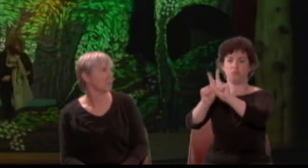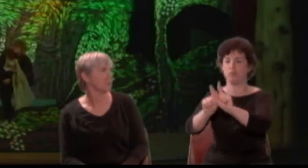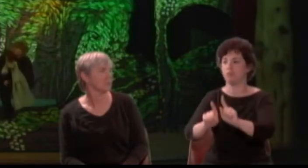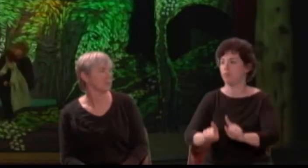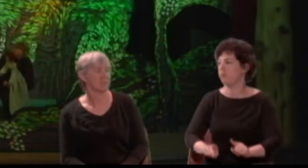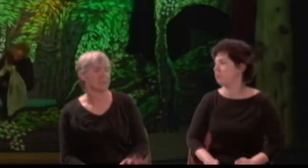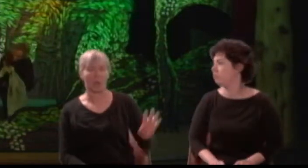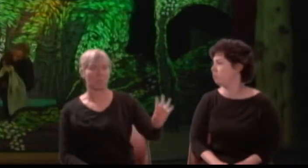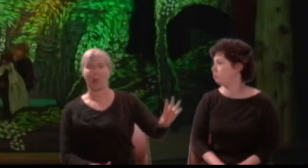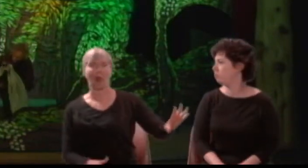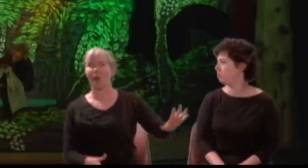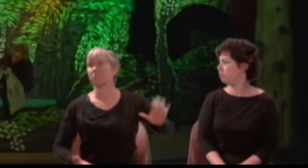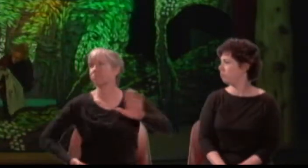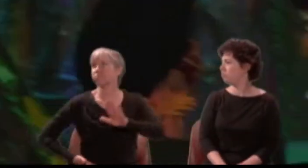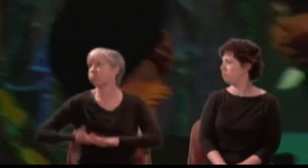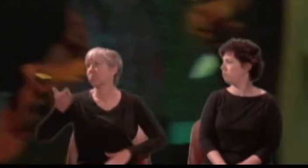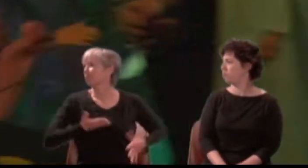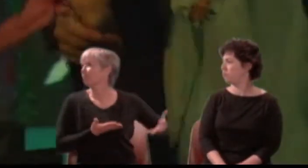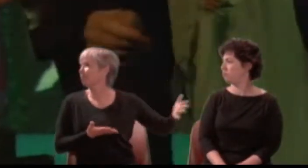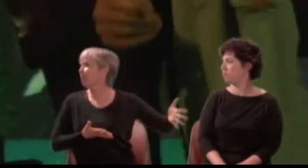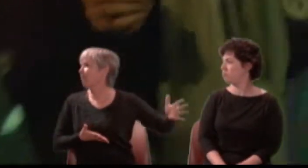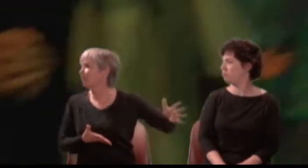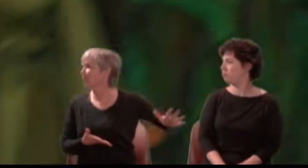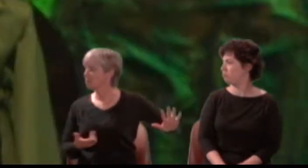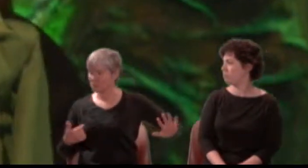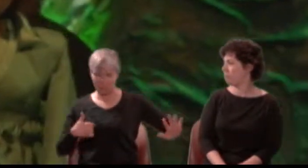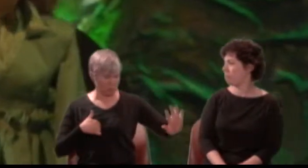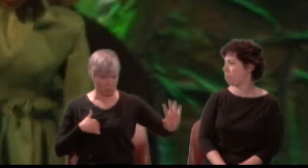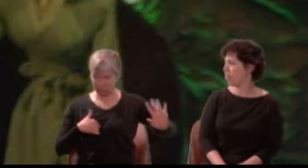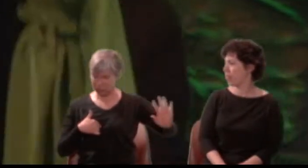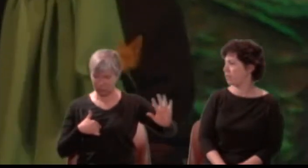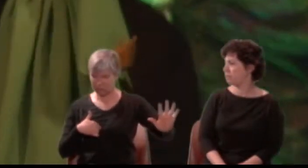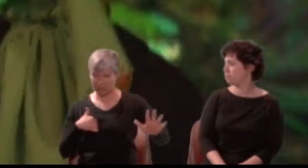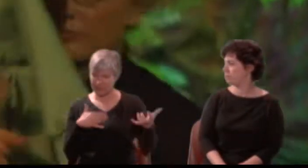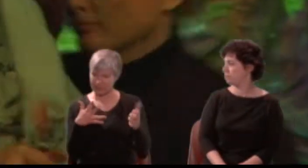Your hands than mine are quicker for a fray, my legs are longer though, to run away!